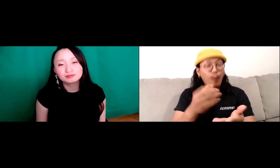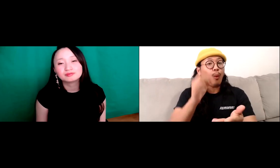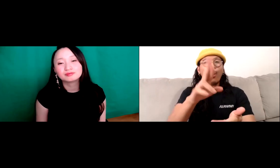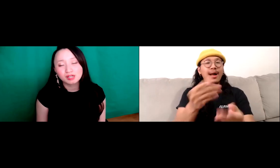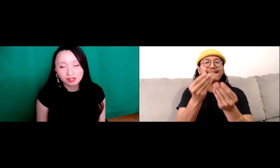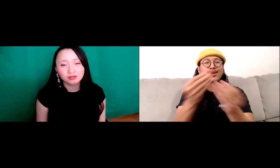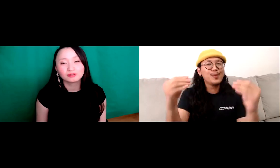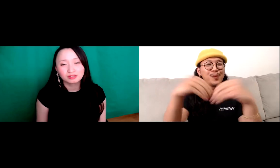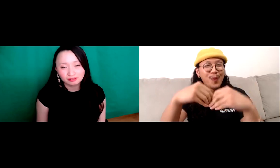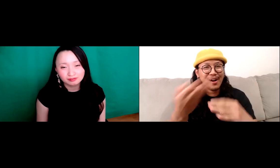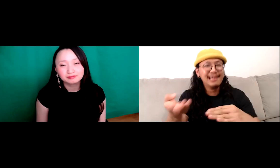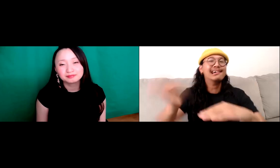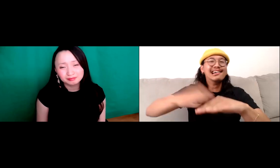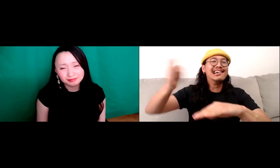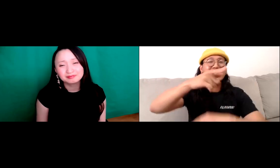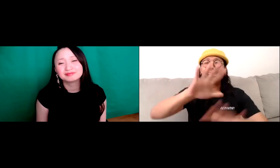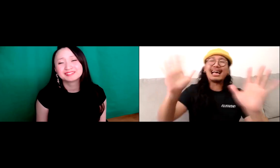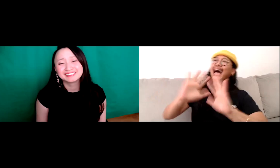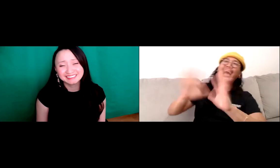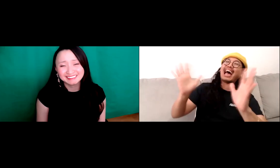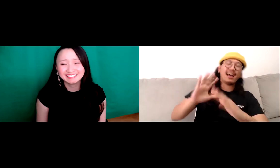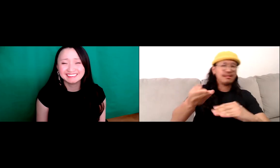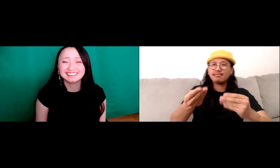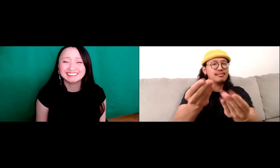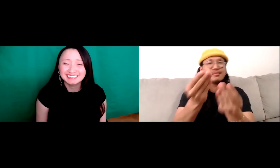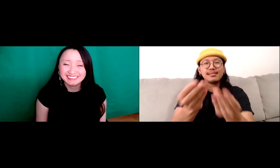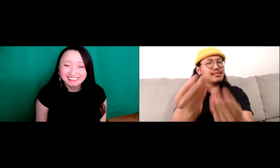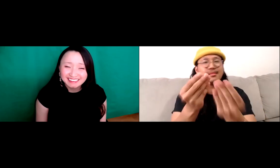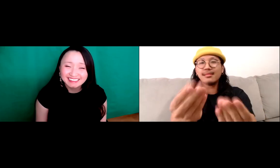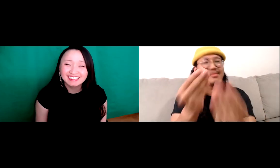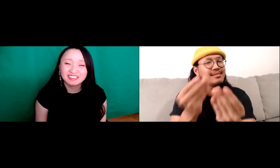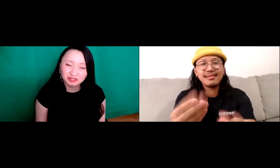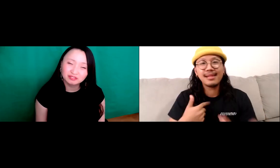hungry, that you eaten enough, and maybe sometimes more than you want me to the point we have